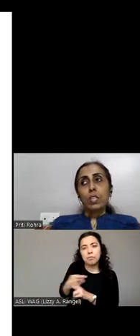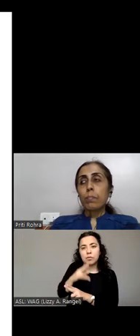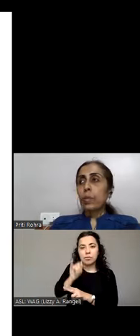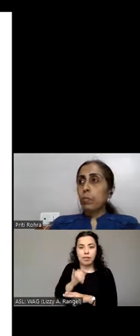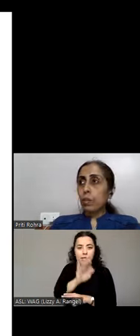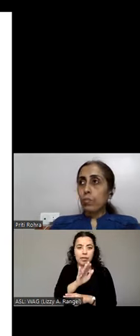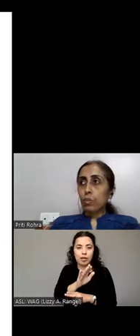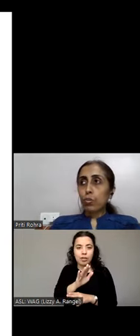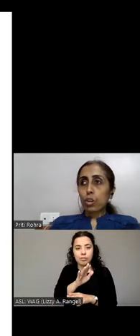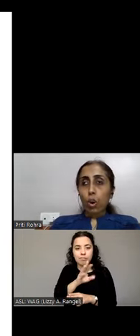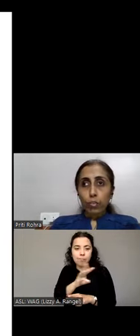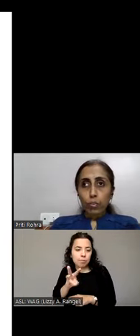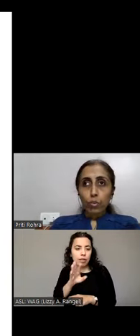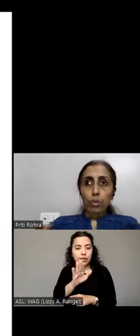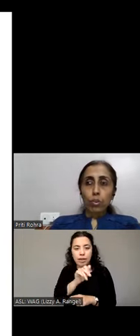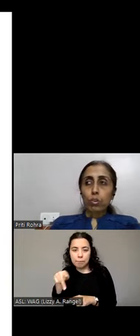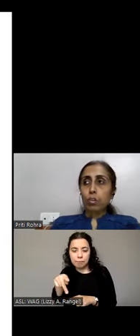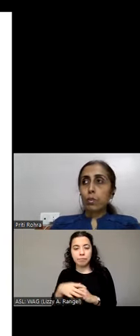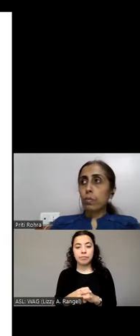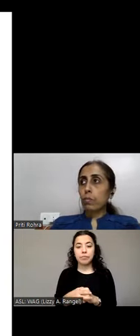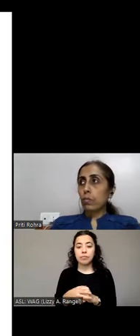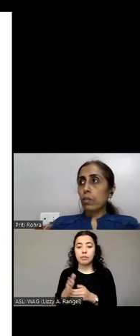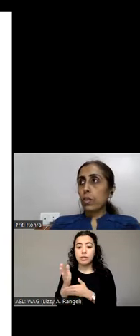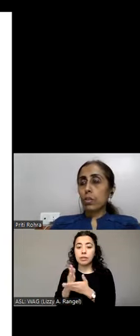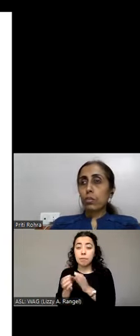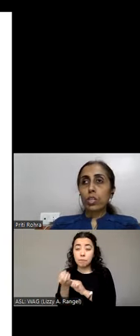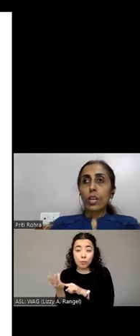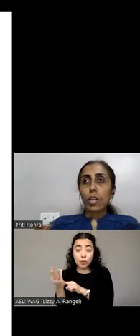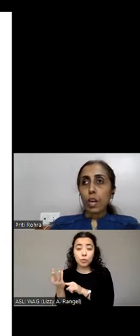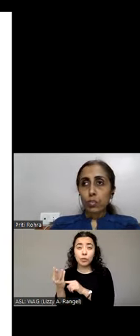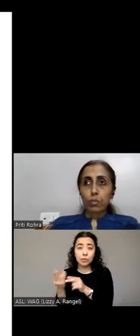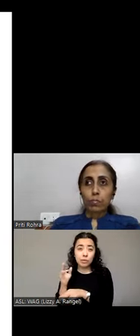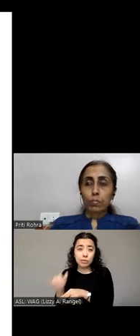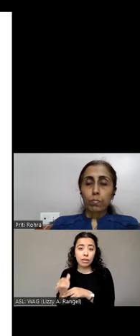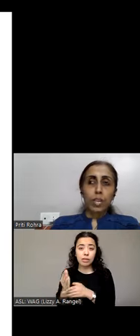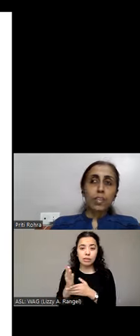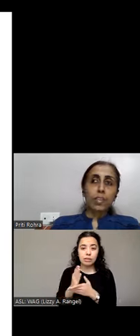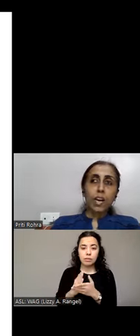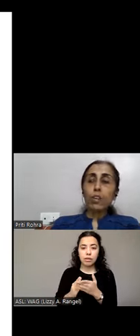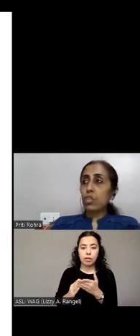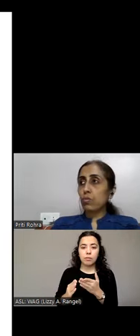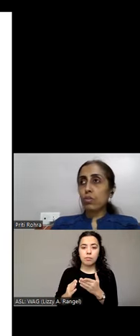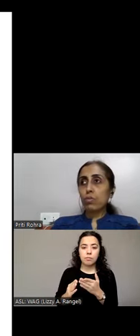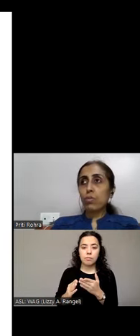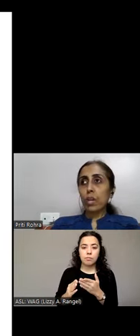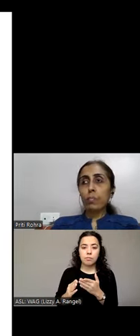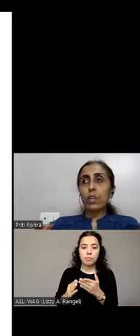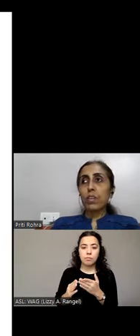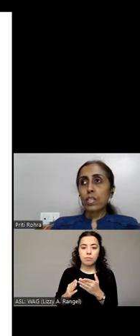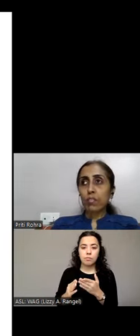Some people would use a dock view or some use it in large view. IOS gives you an interesting